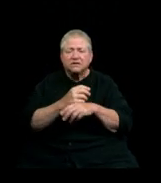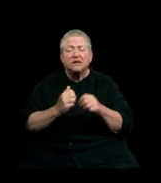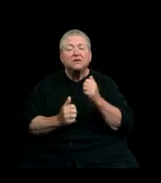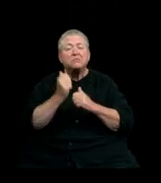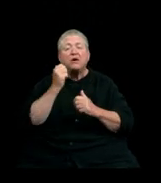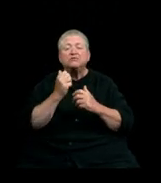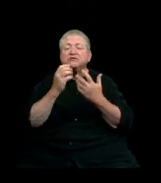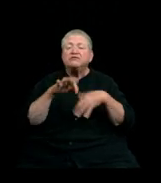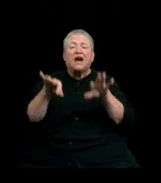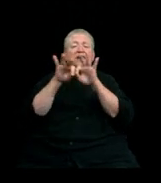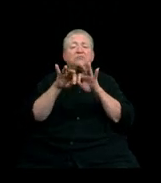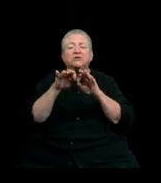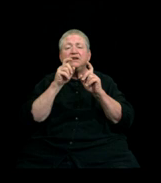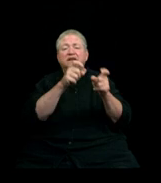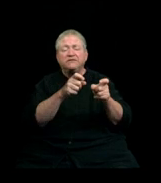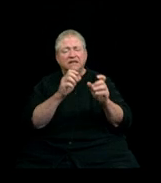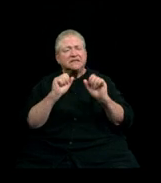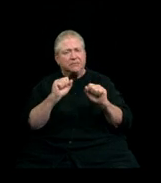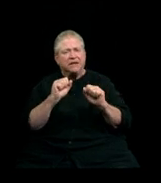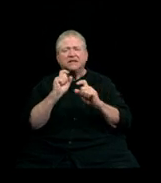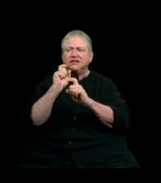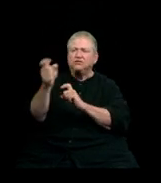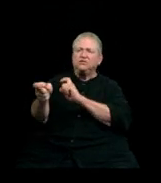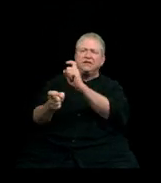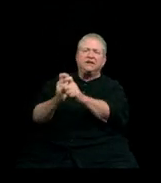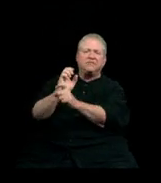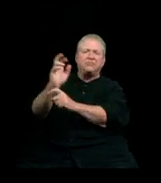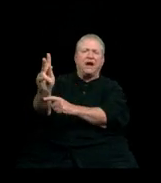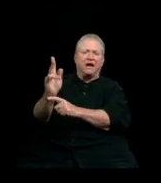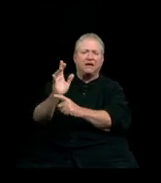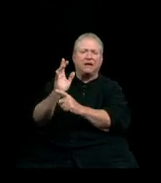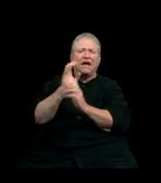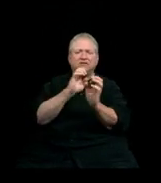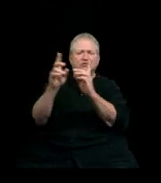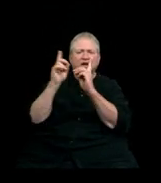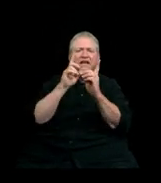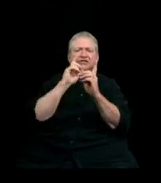is the gift of giving back. Education becomes truly higher when we put it to higher purposes.